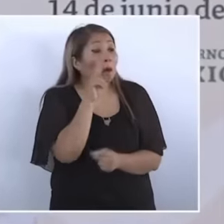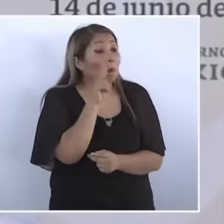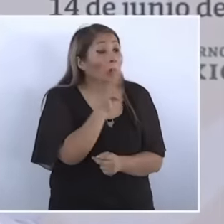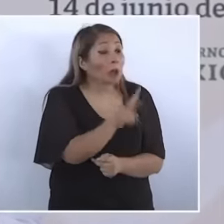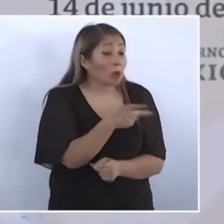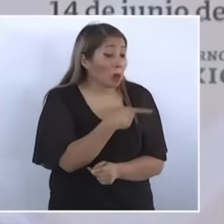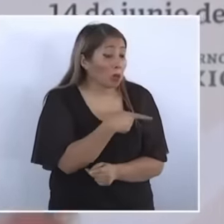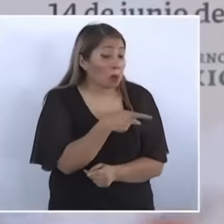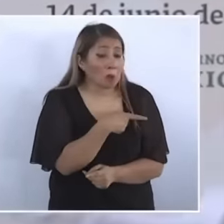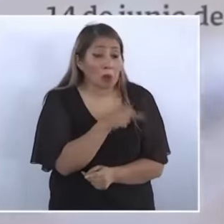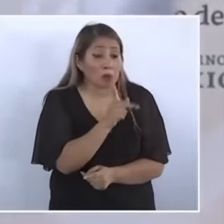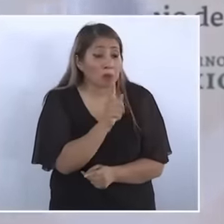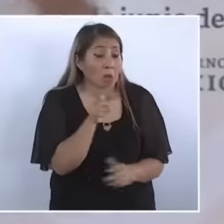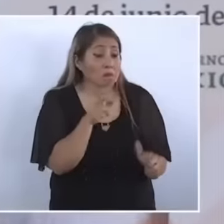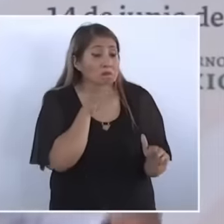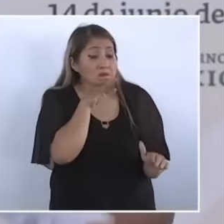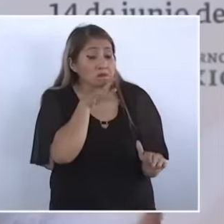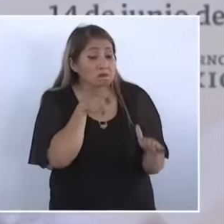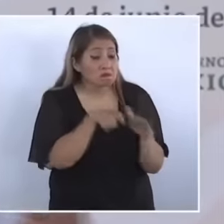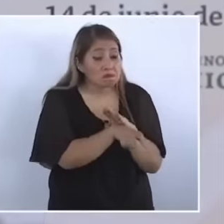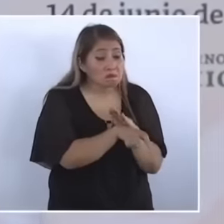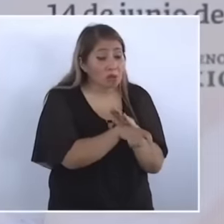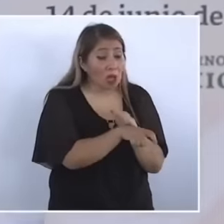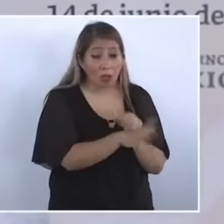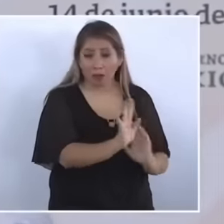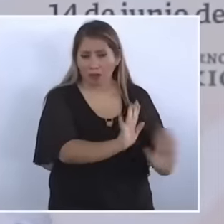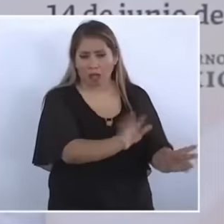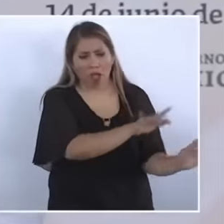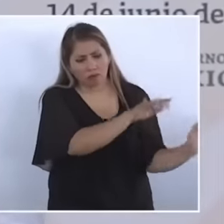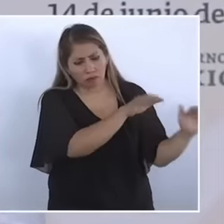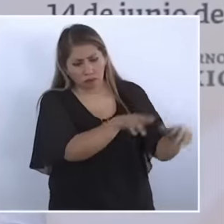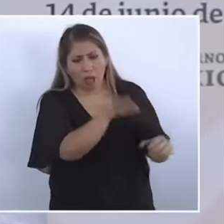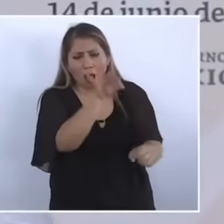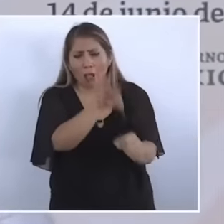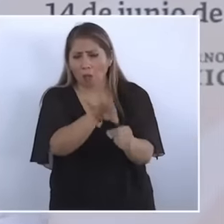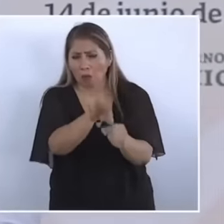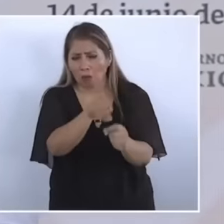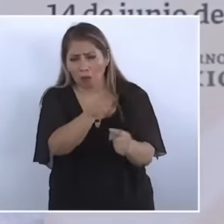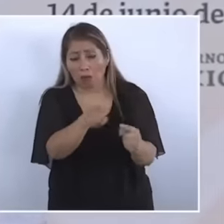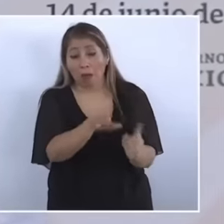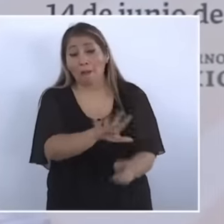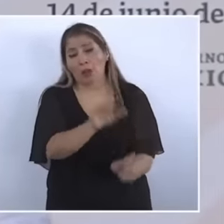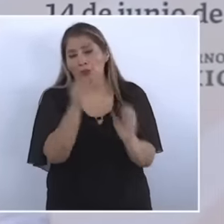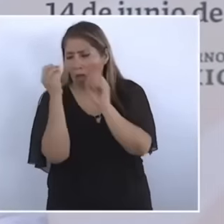Once they got the votes, they came to the government and forgot about